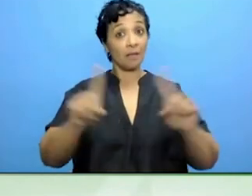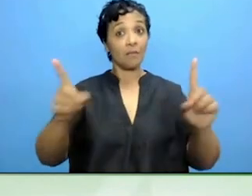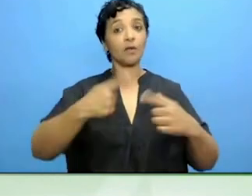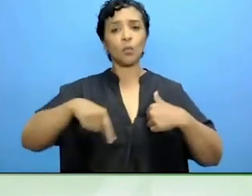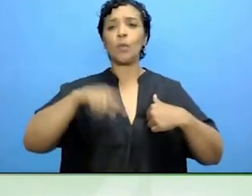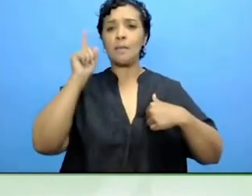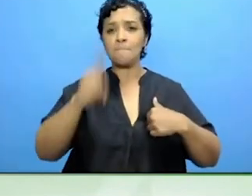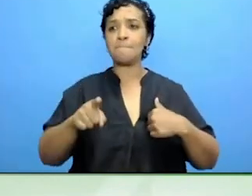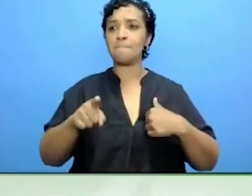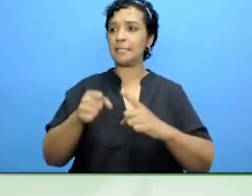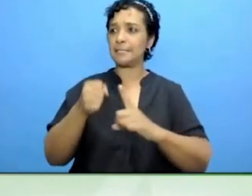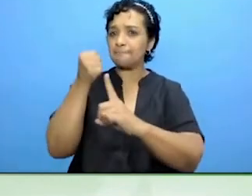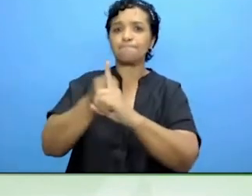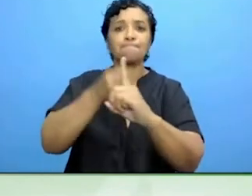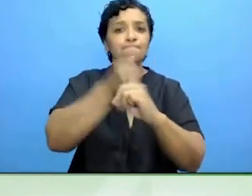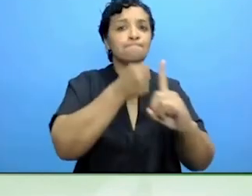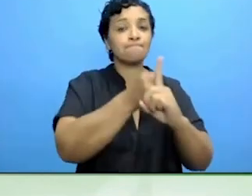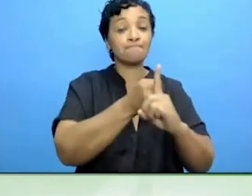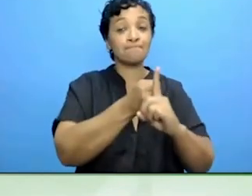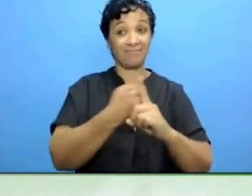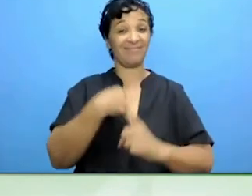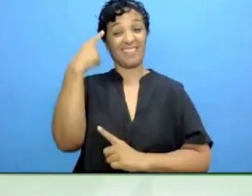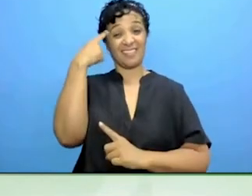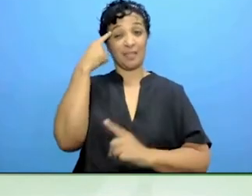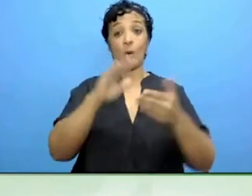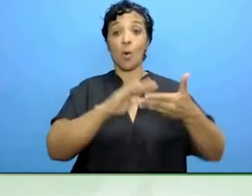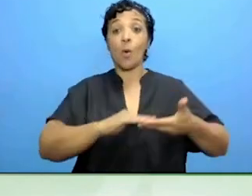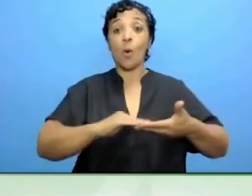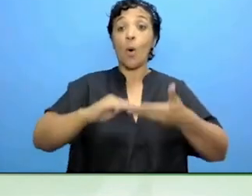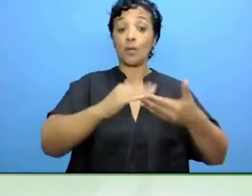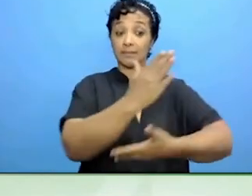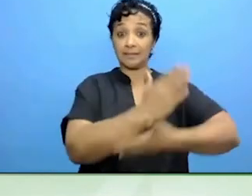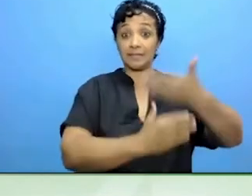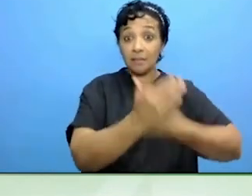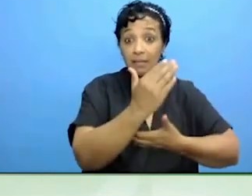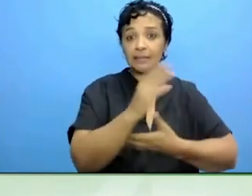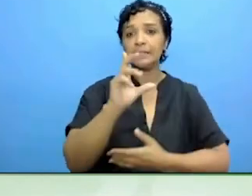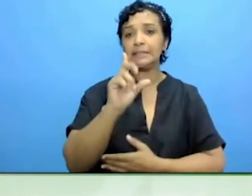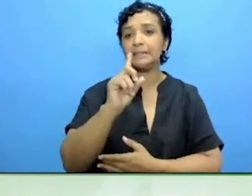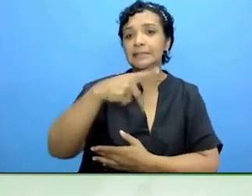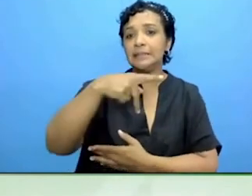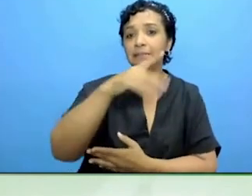In disability organisations, Disabled Persons Organisations are